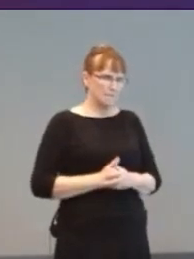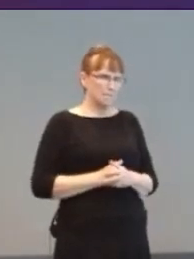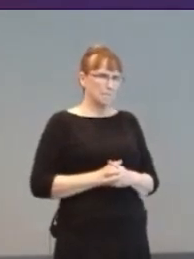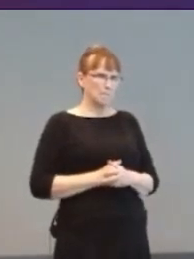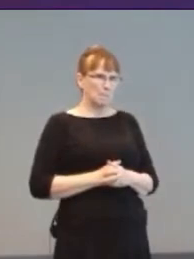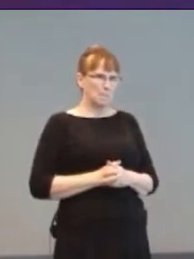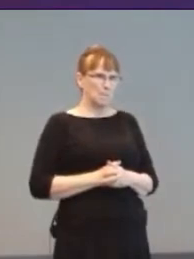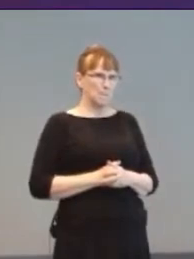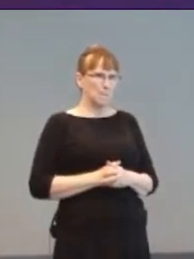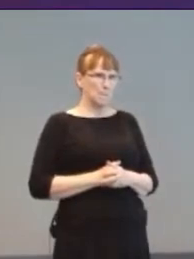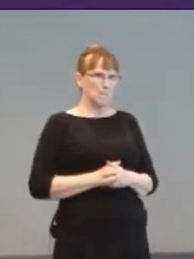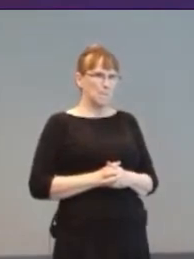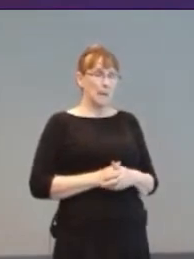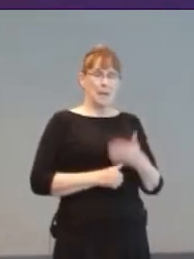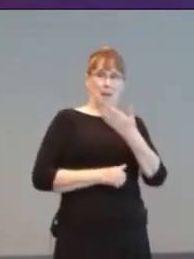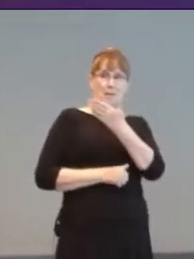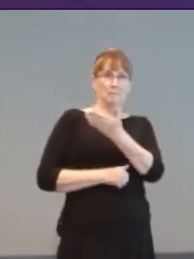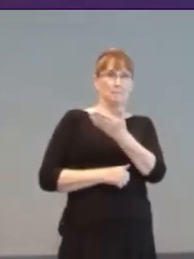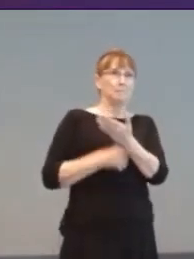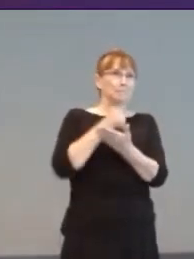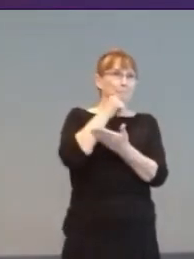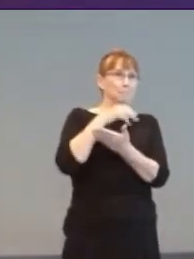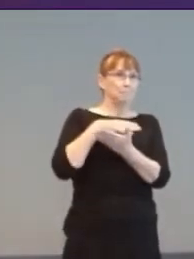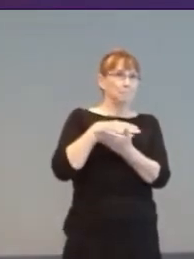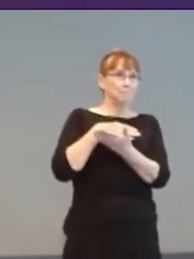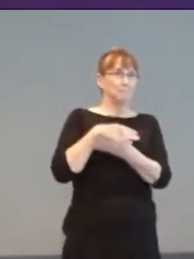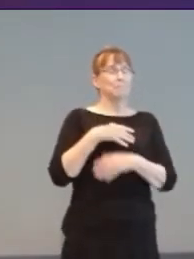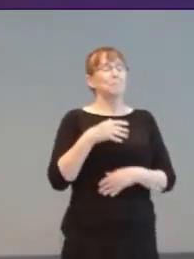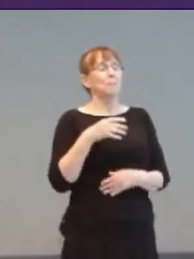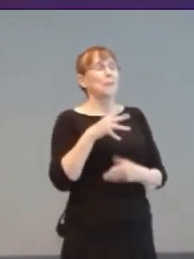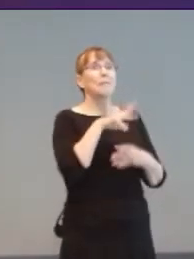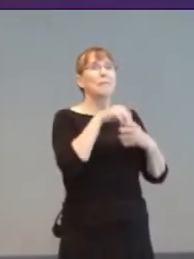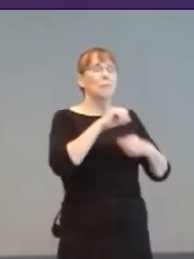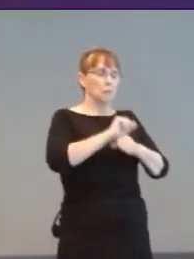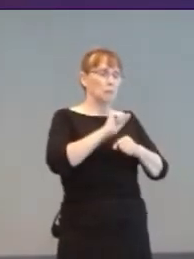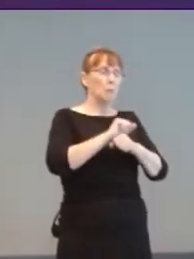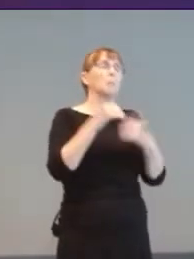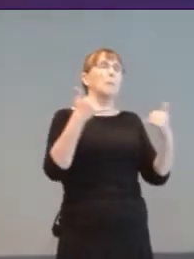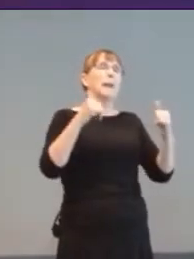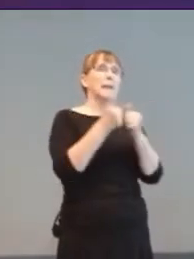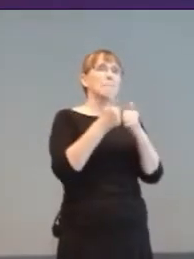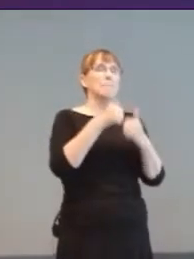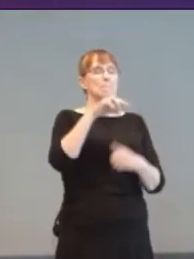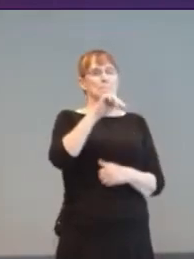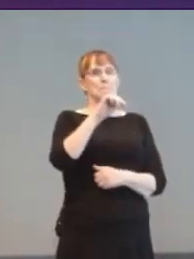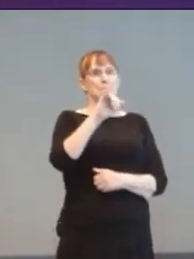Pictured left is Becky playing Minecraft with her eyes. She uses an eye-tracker with Eye-mine,